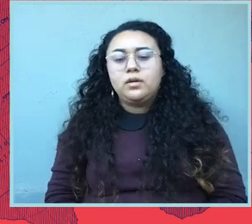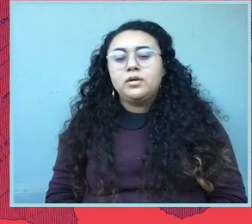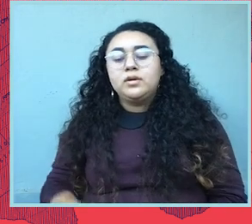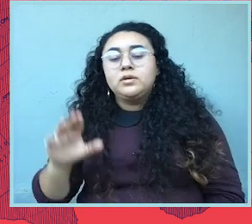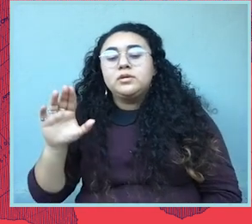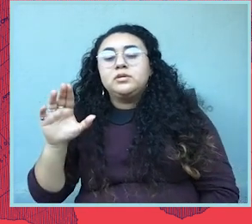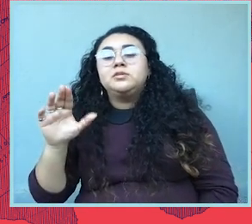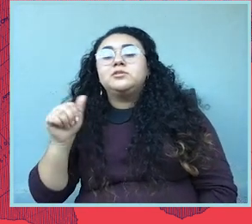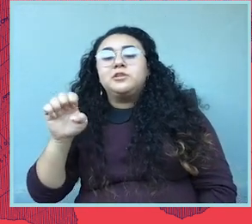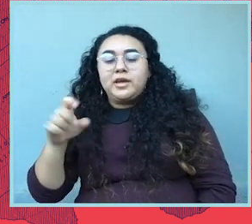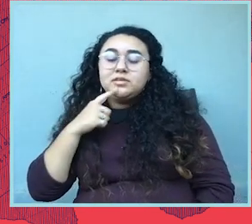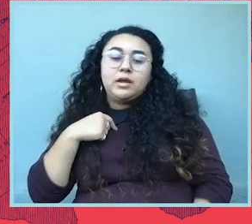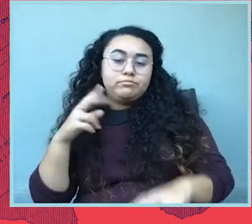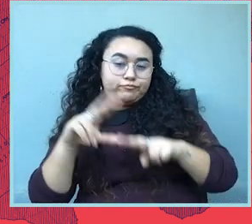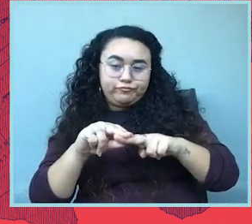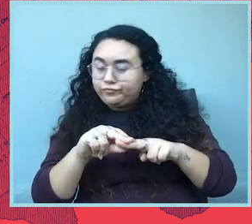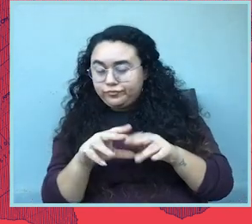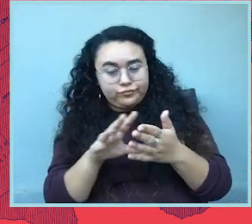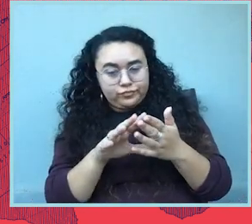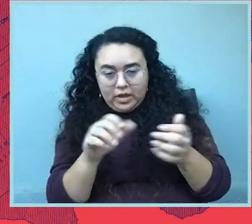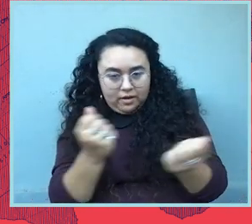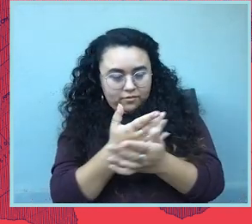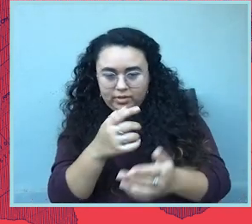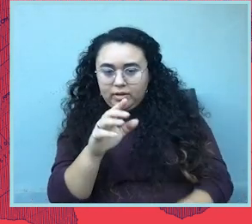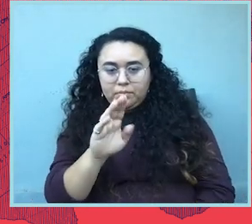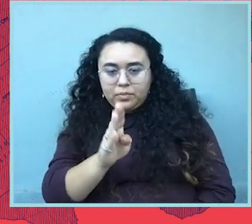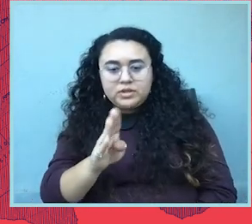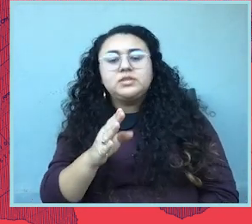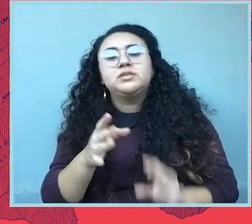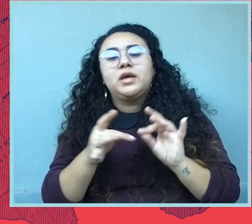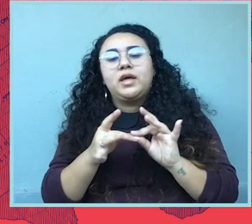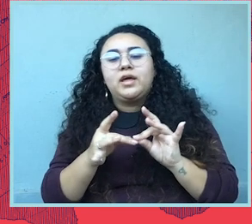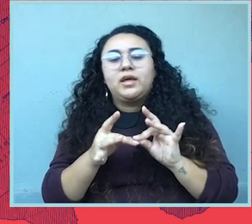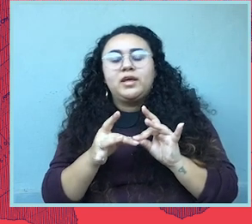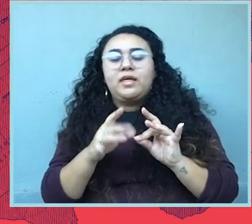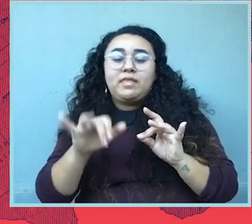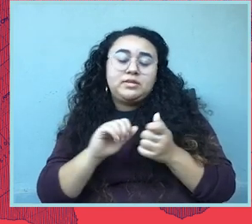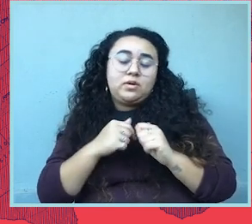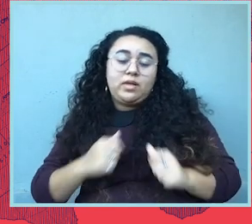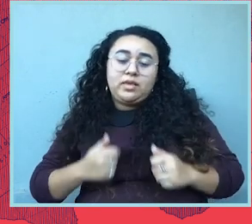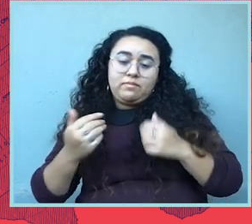Yes, I would echo really everything that Brigitte said, which is basically how I live my life